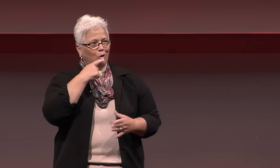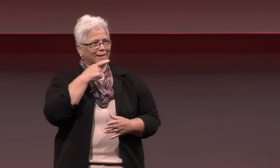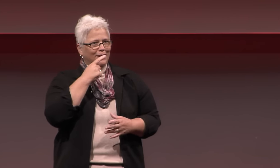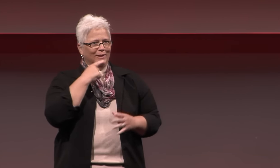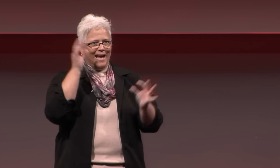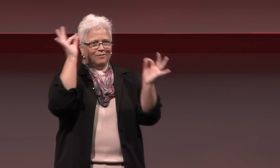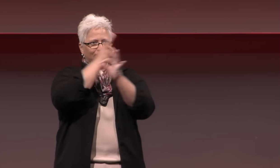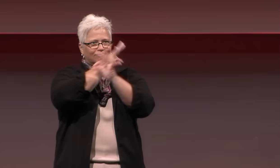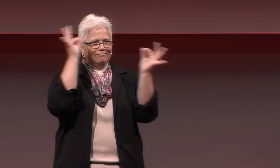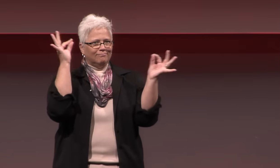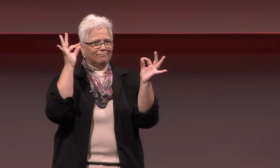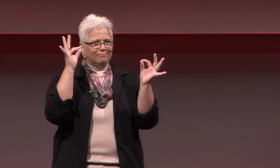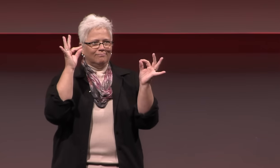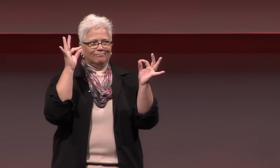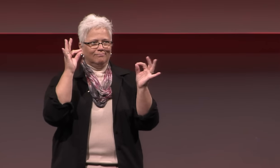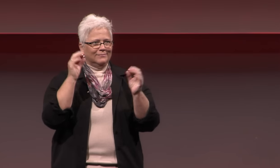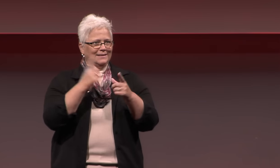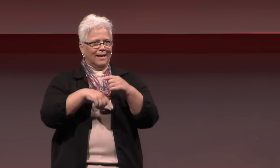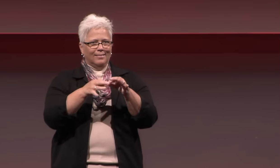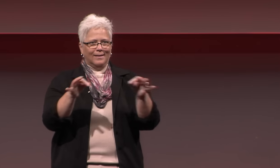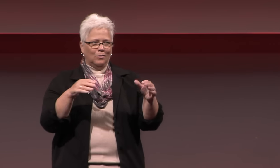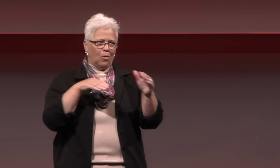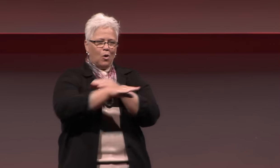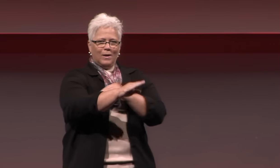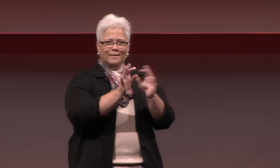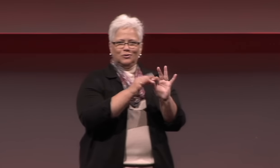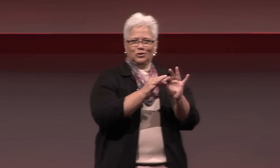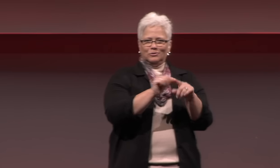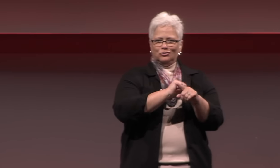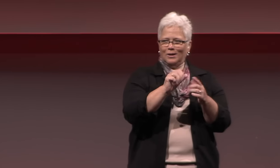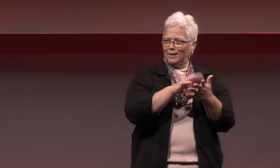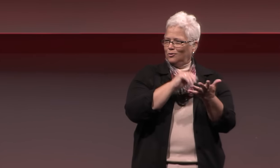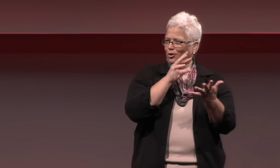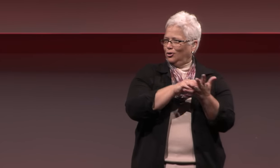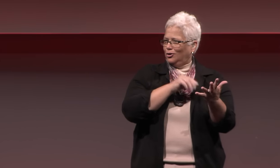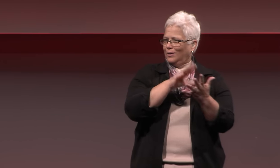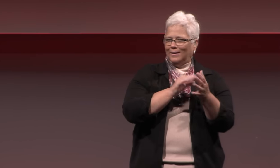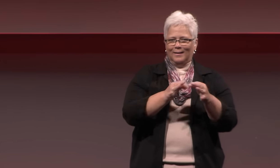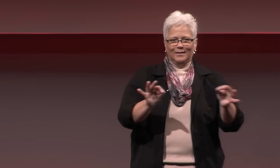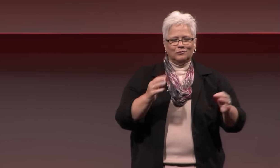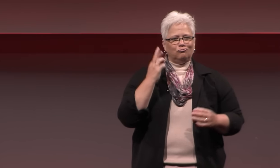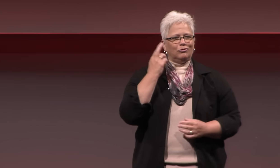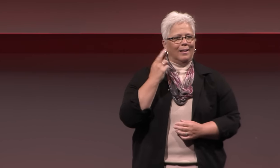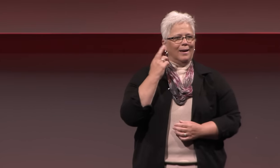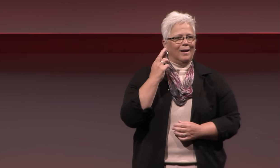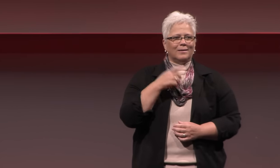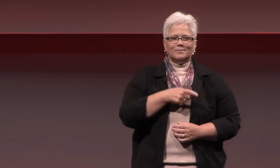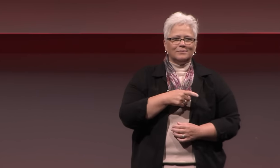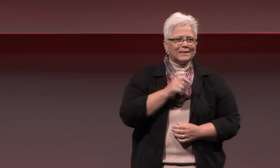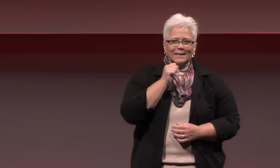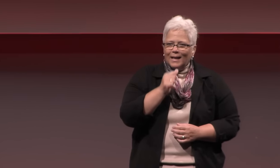and many students who are hearing, with no prior knowledge of sign language, entered those interpreter training programs